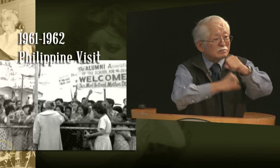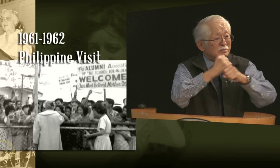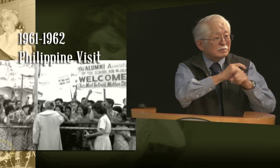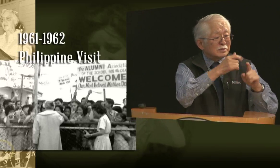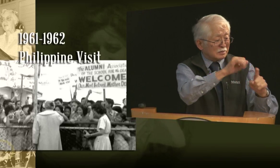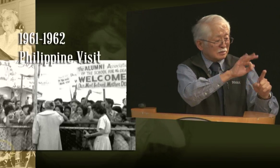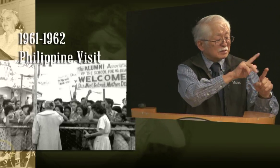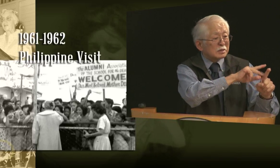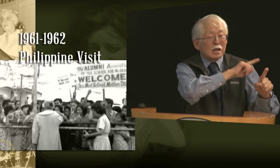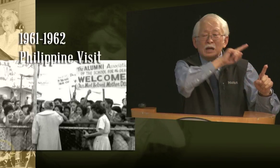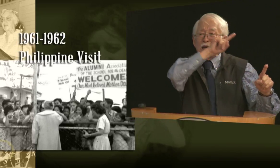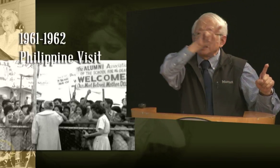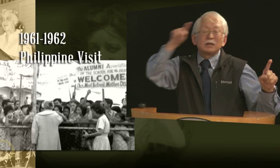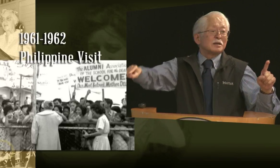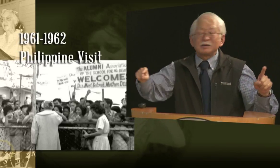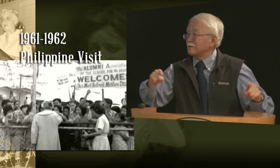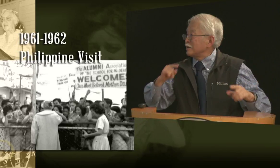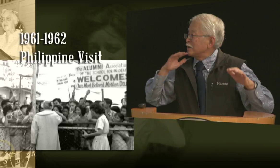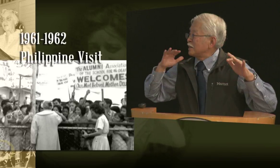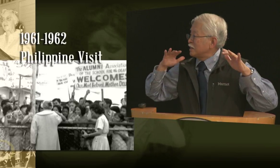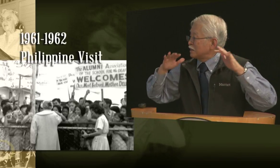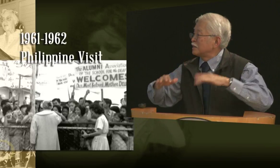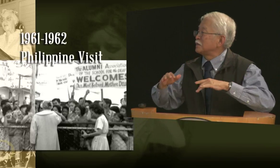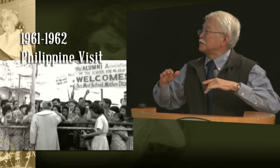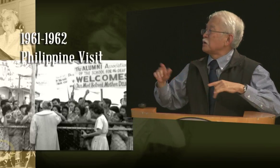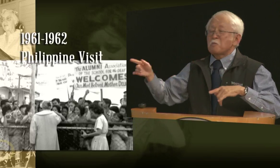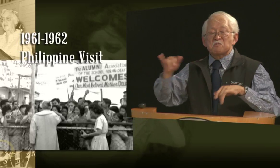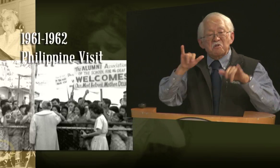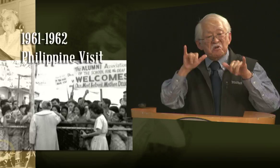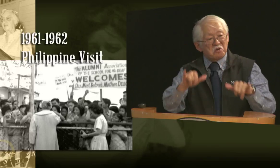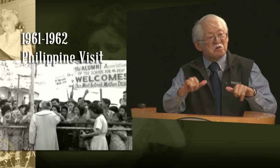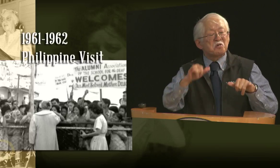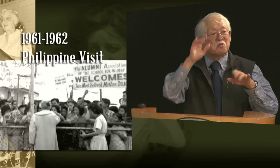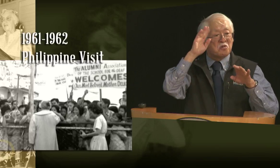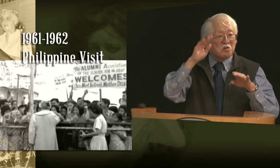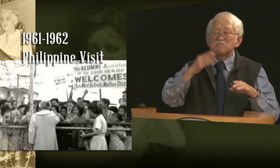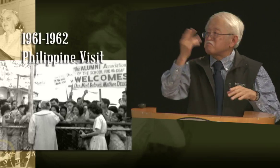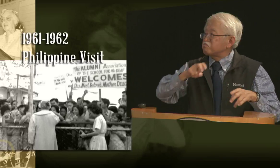people that showed up for this event: it'd been 37 years since she was there before.